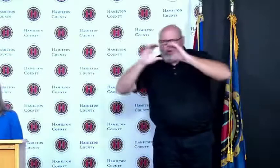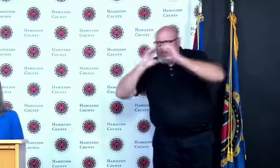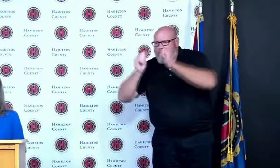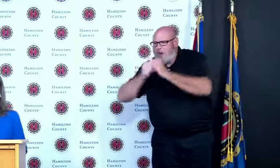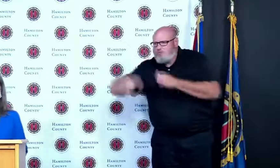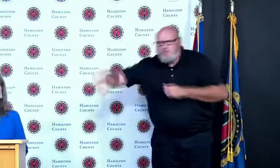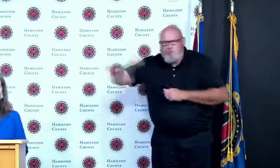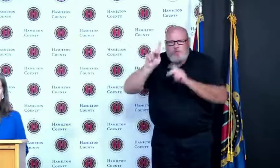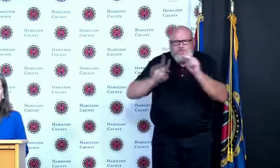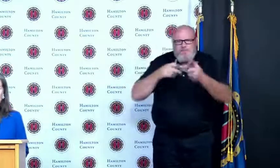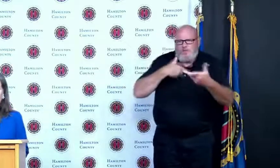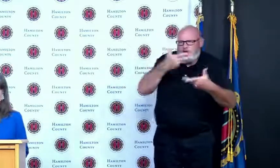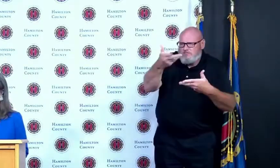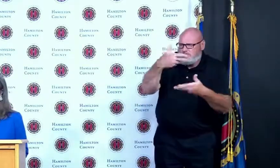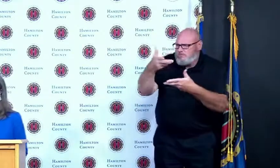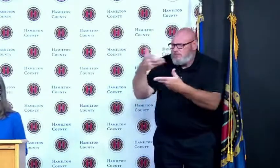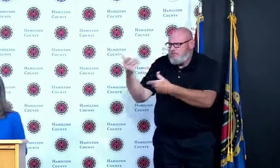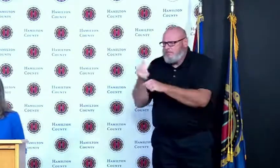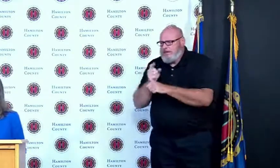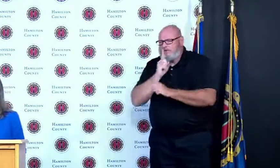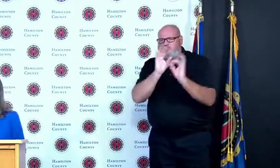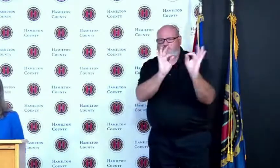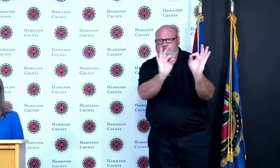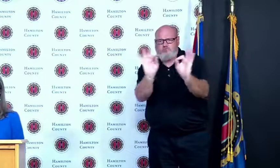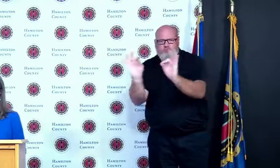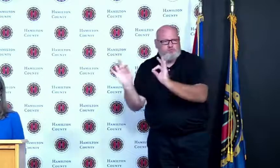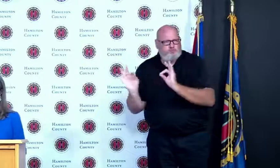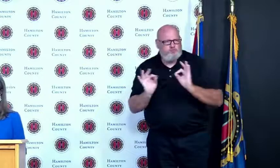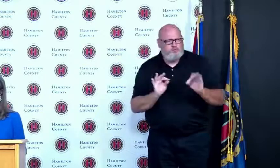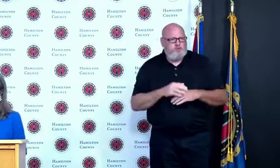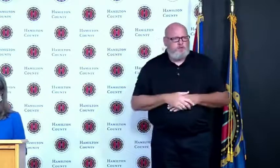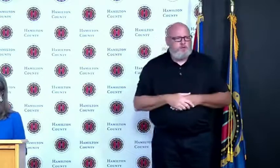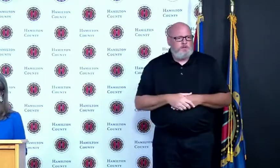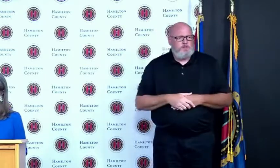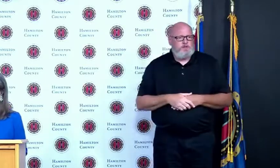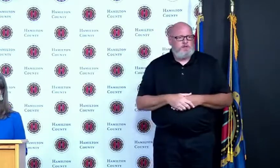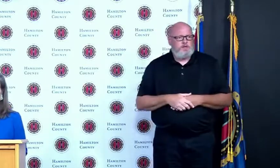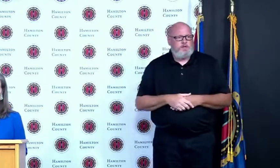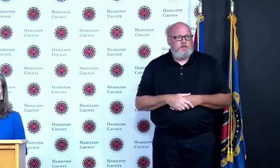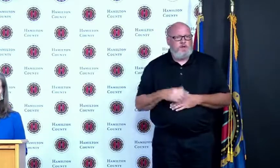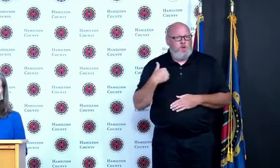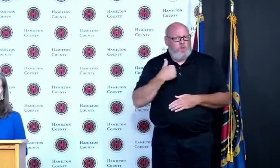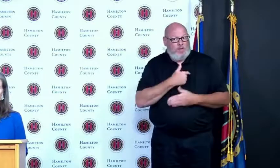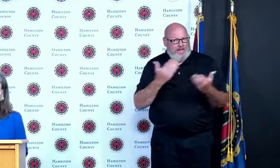and thank you to the community for stepping up offering to help the most fragile and vulnerable